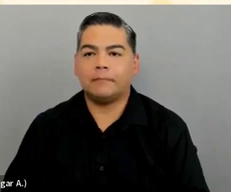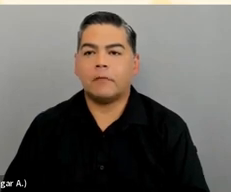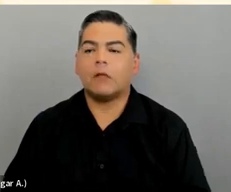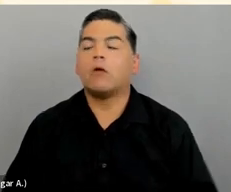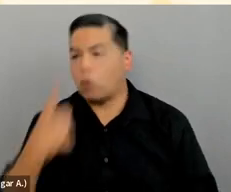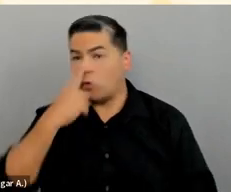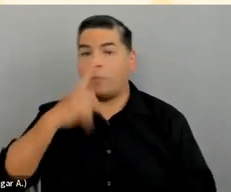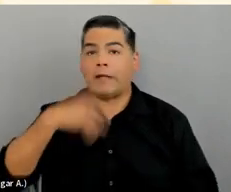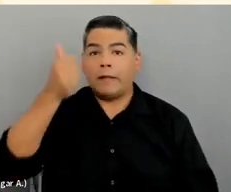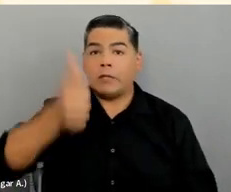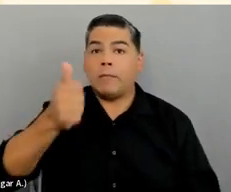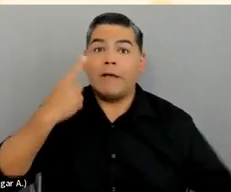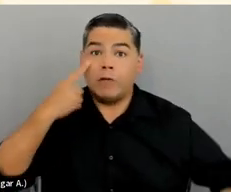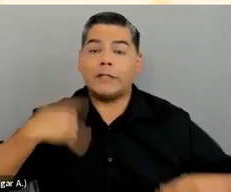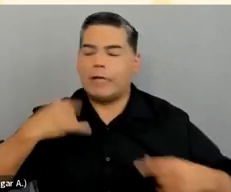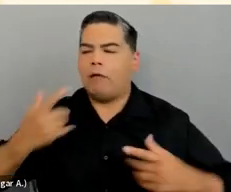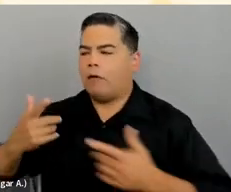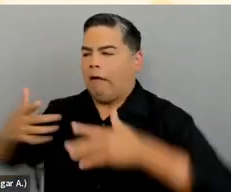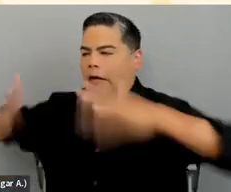Not yet. Black screen at the moment for me.